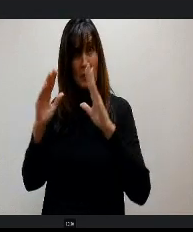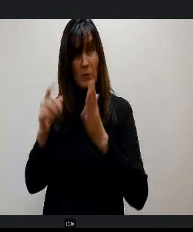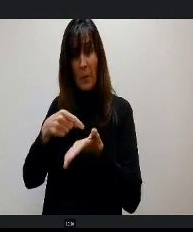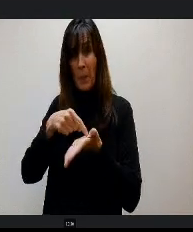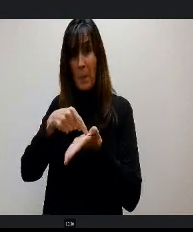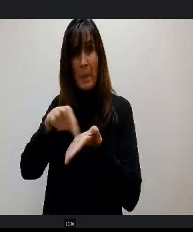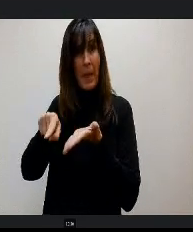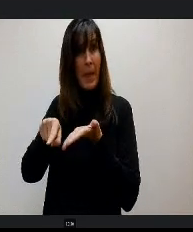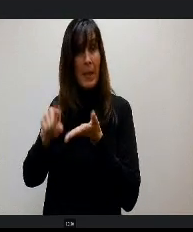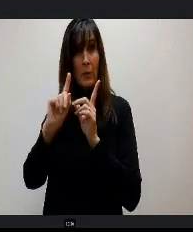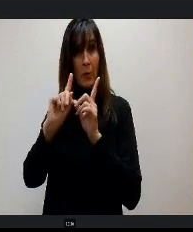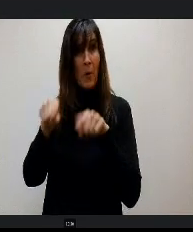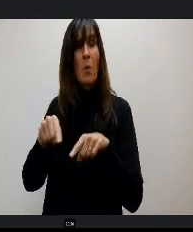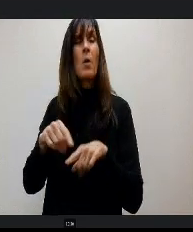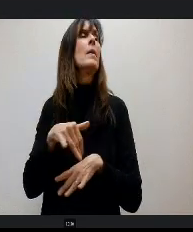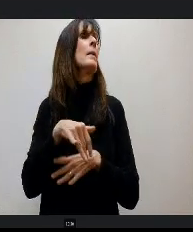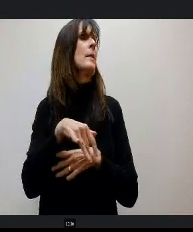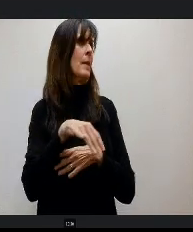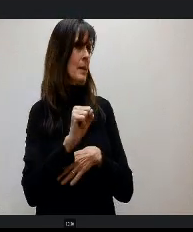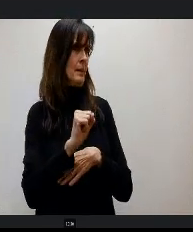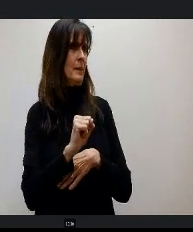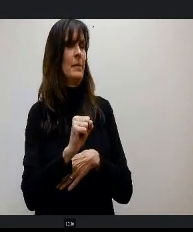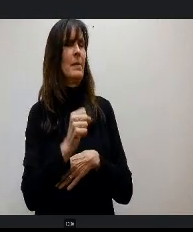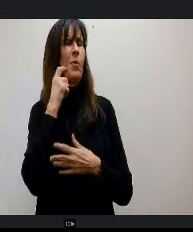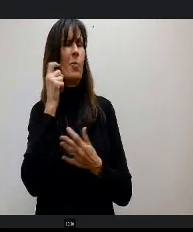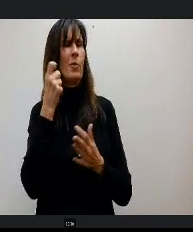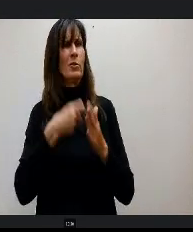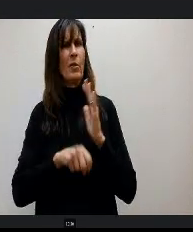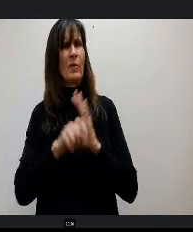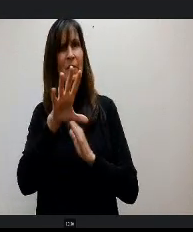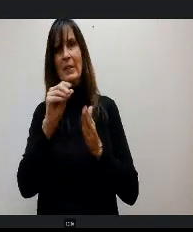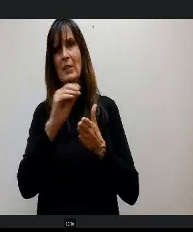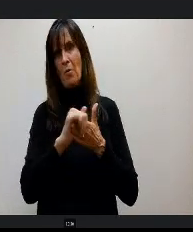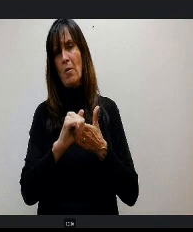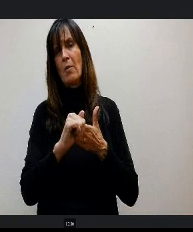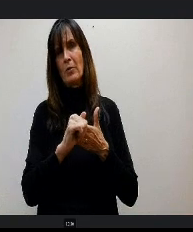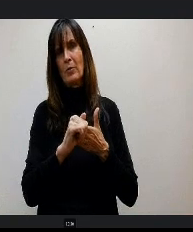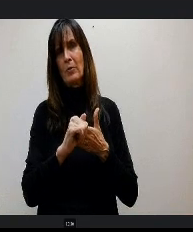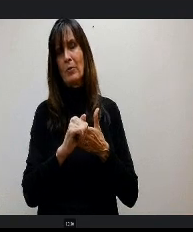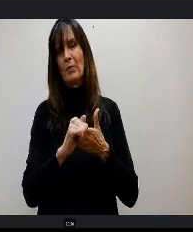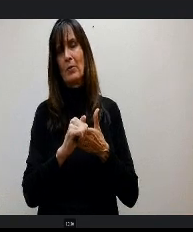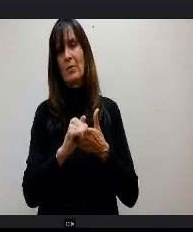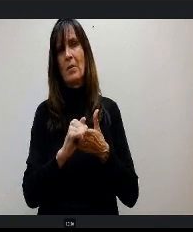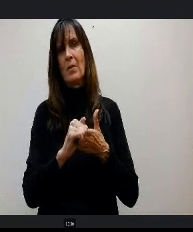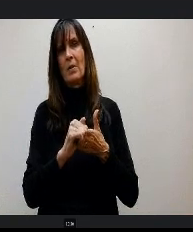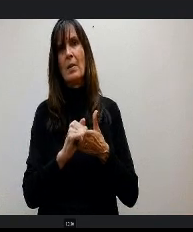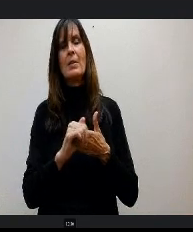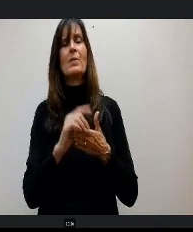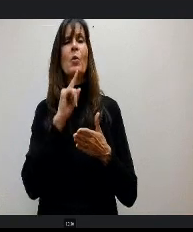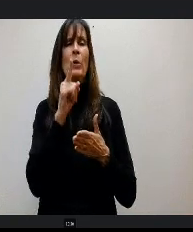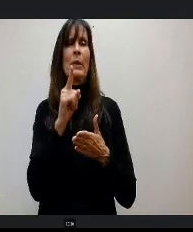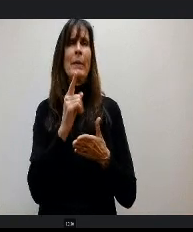So we only charge 50 0 and it's basically no show insurance because Summers get busy